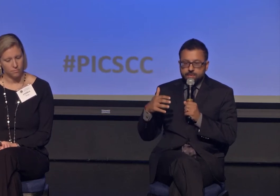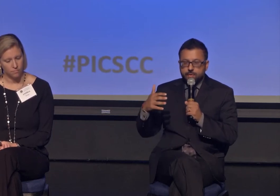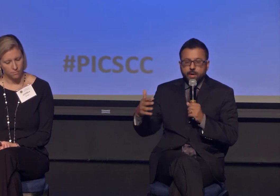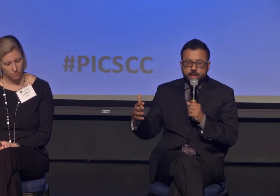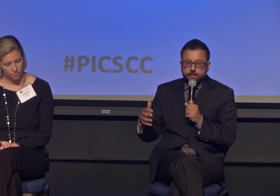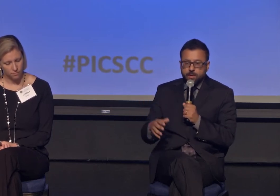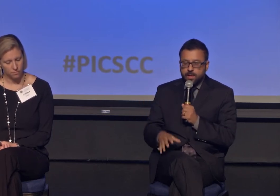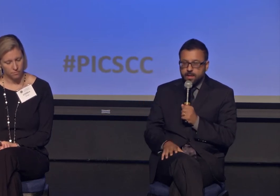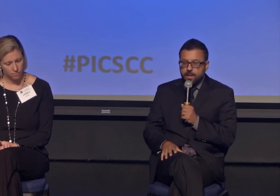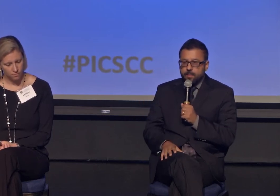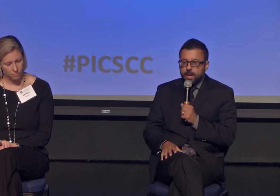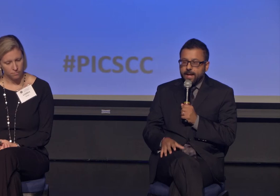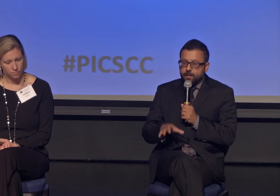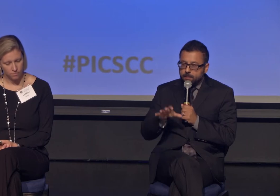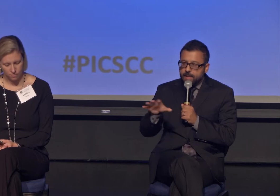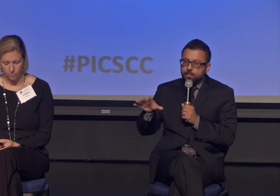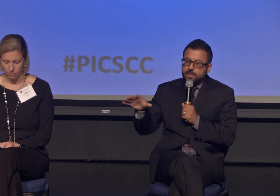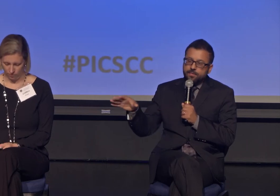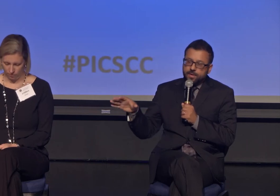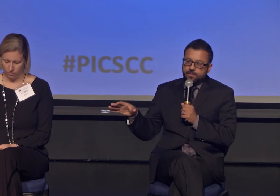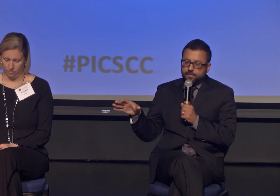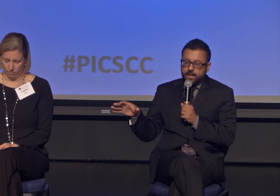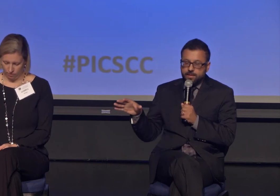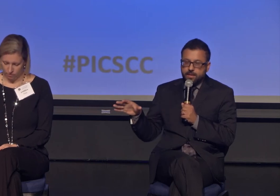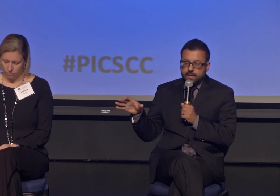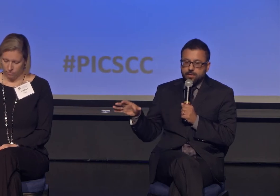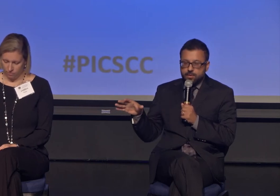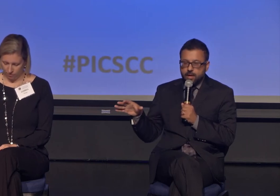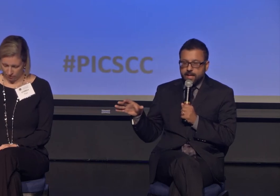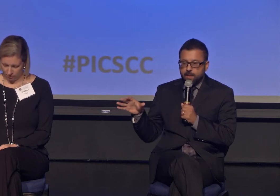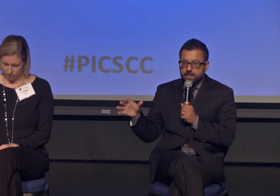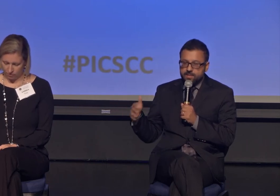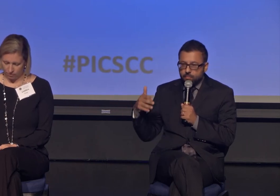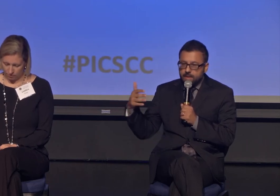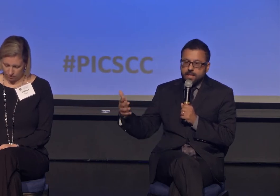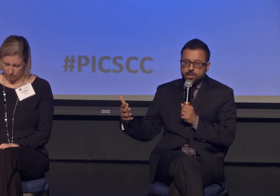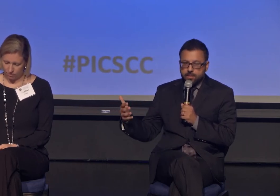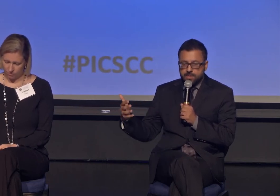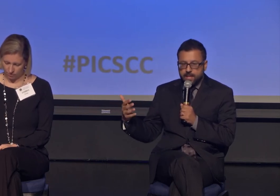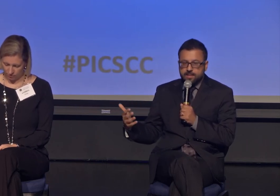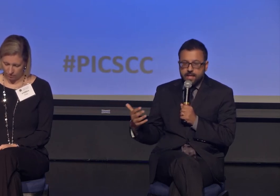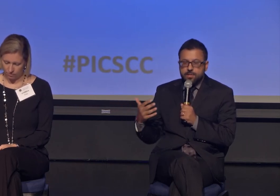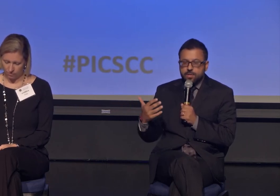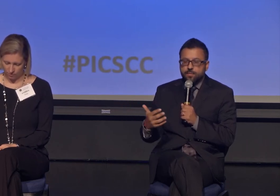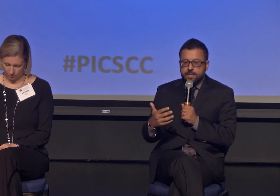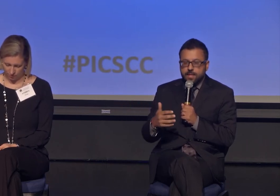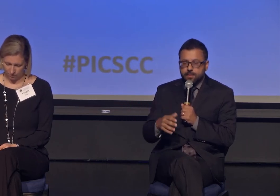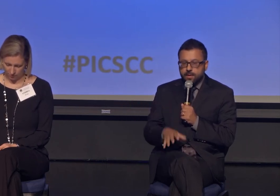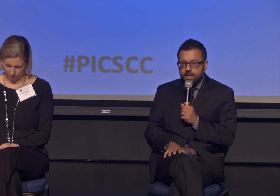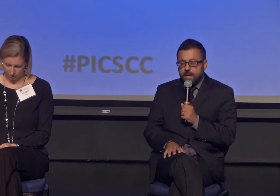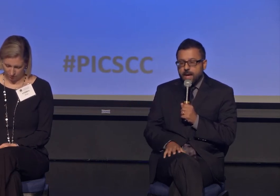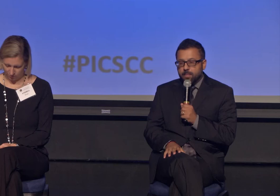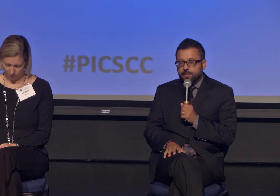to our community, by meeting with different faith leaders on campus, reading each other's texts and serving together, I believe